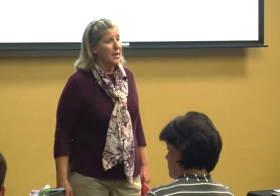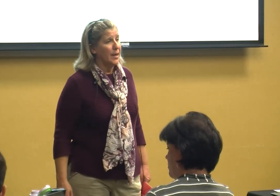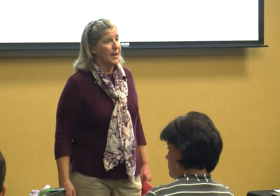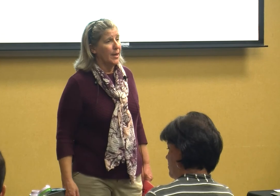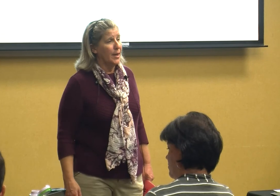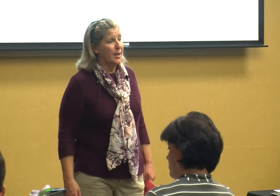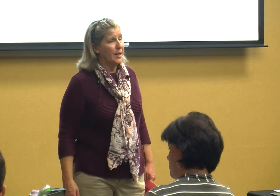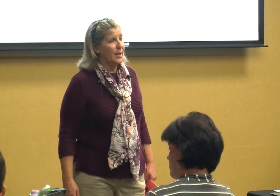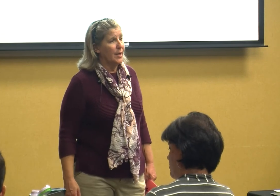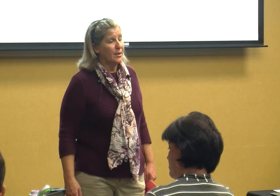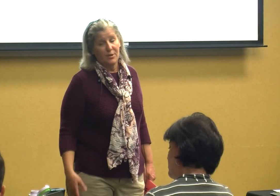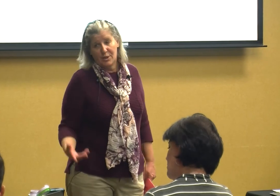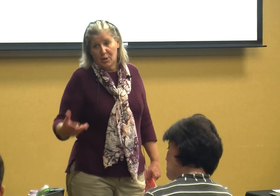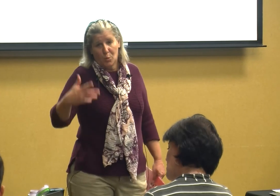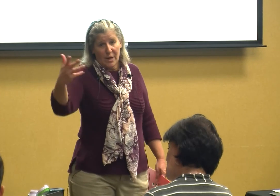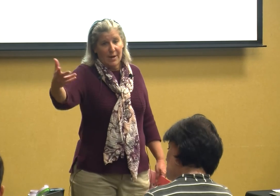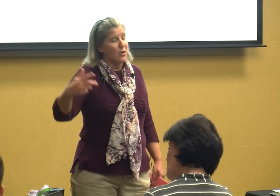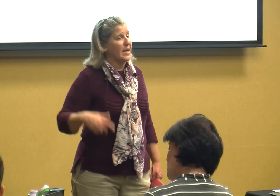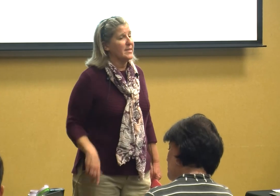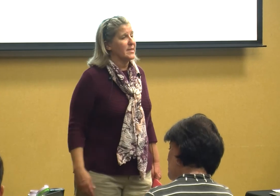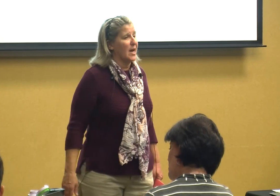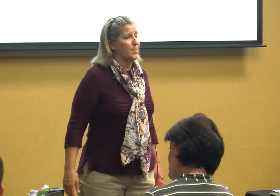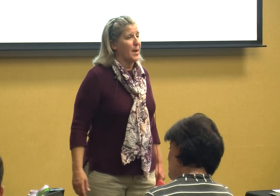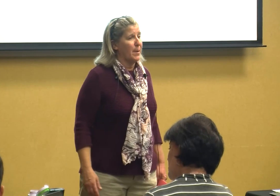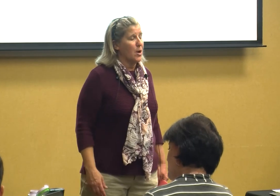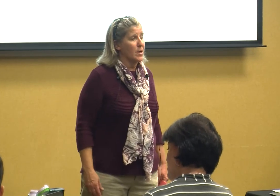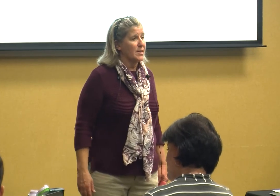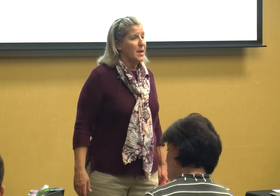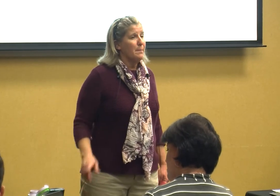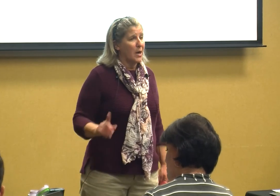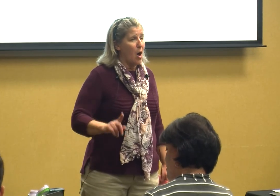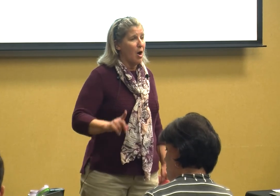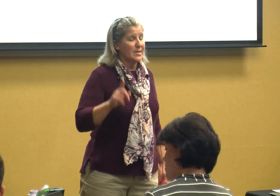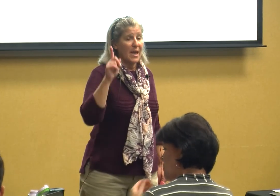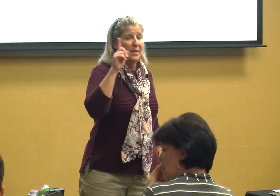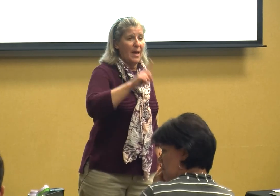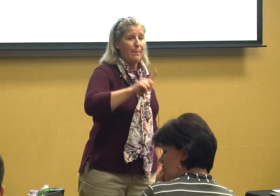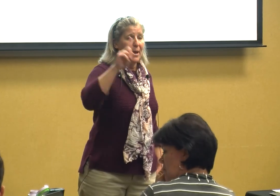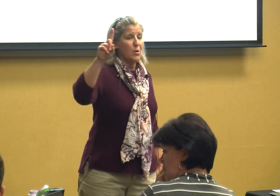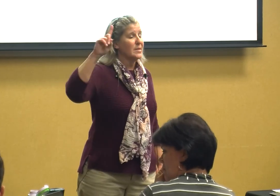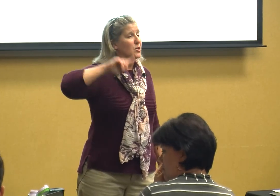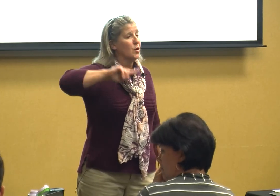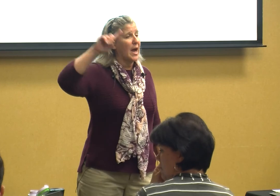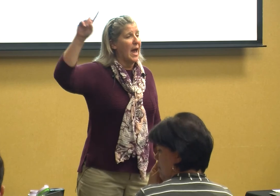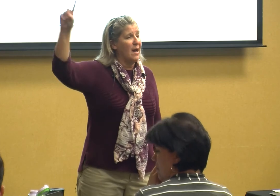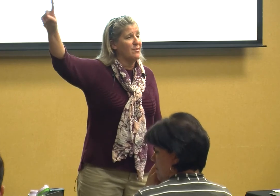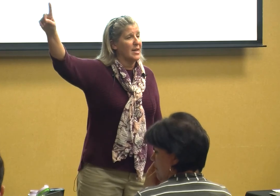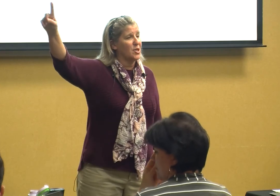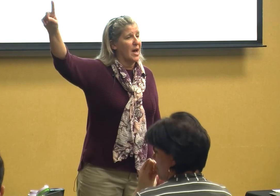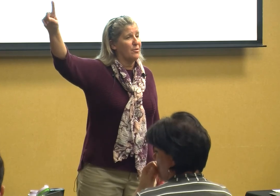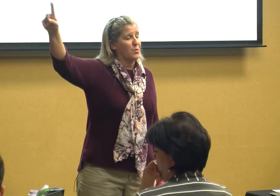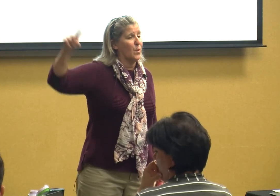to do whatever it is to help that parent because that parents going to have that child throughout